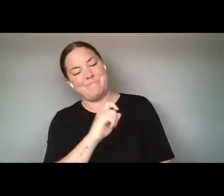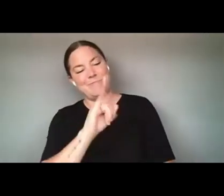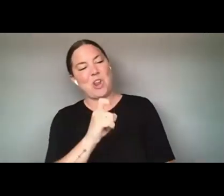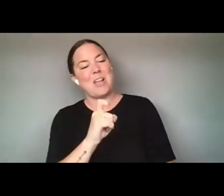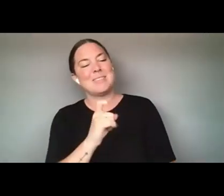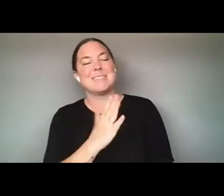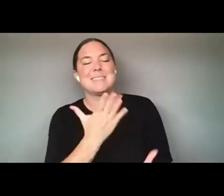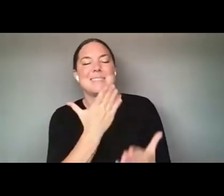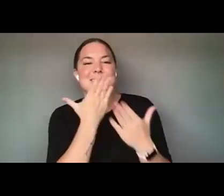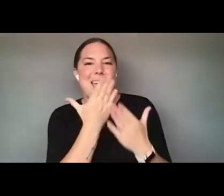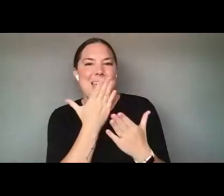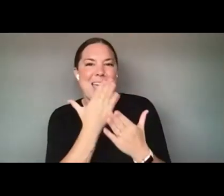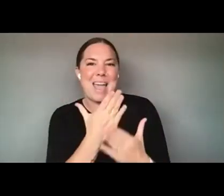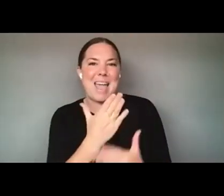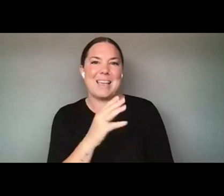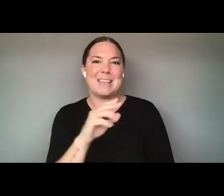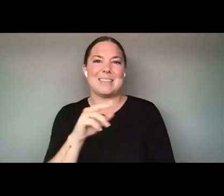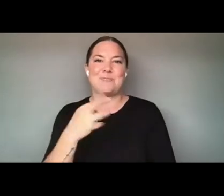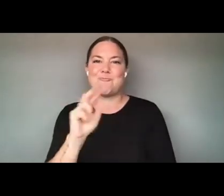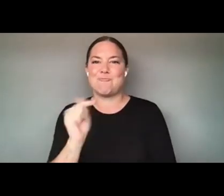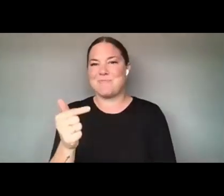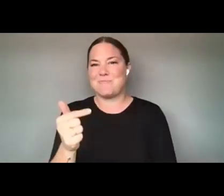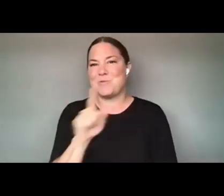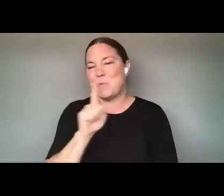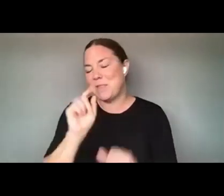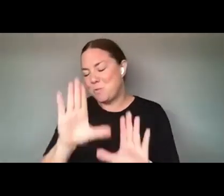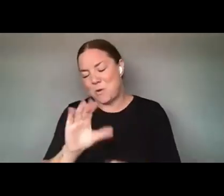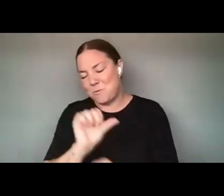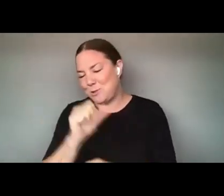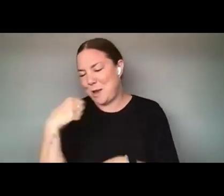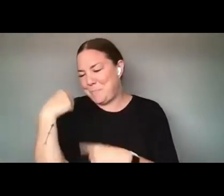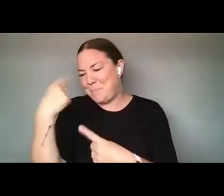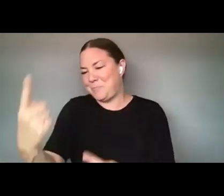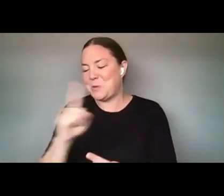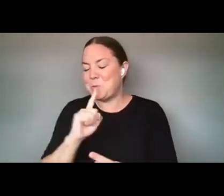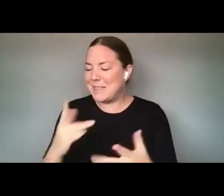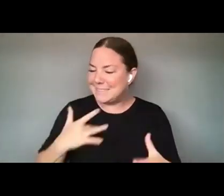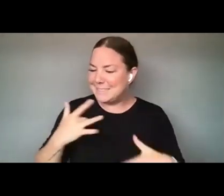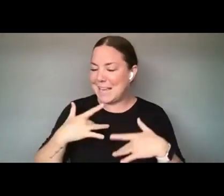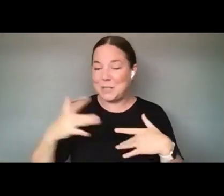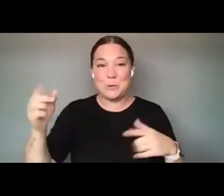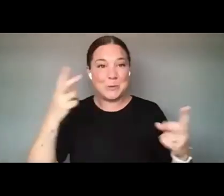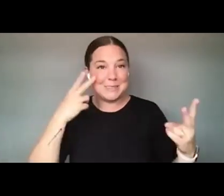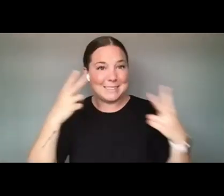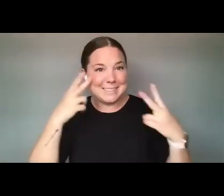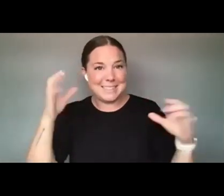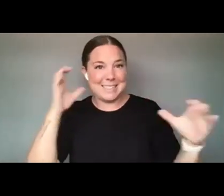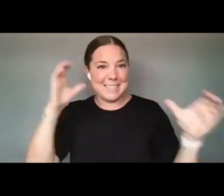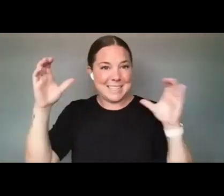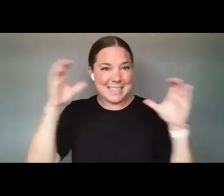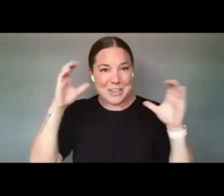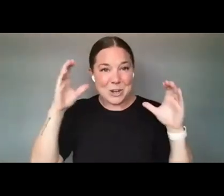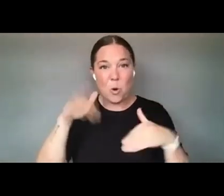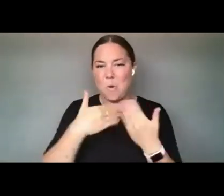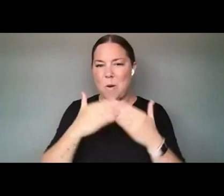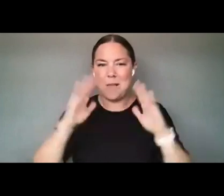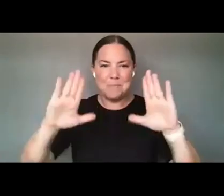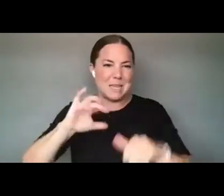MC-ING AND IT'S JUST BEEN SO EXCITING TO HEAR ALL, ALL OF THIS AMAZING WORK THAT ALL THE PRESENTERS